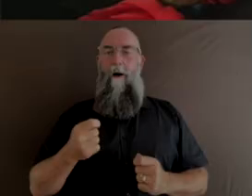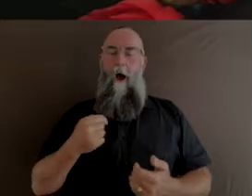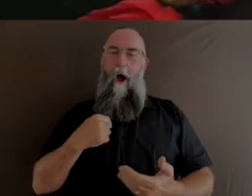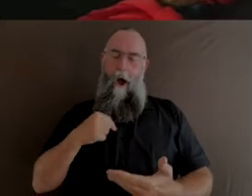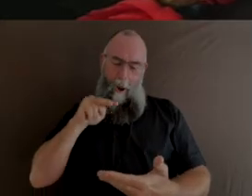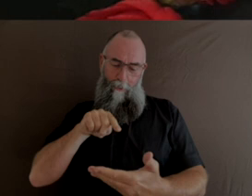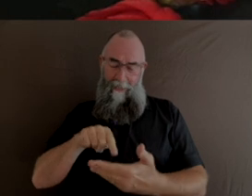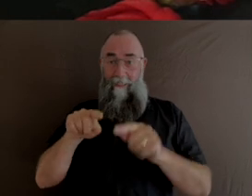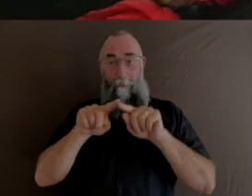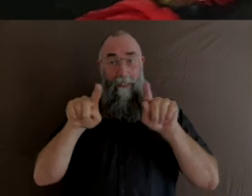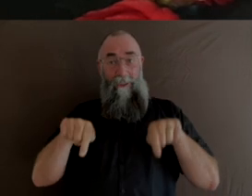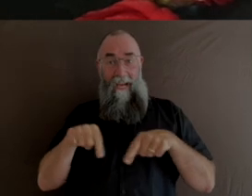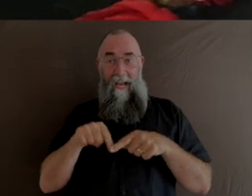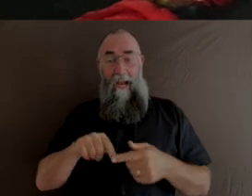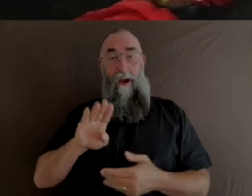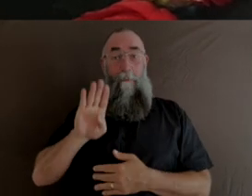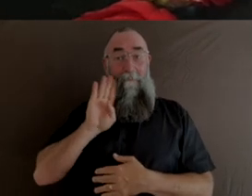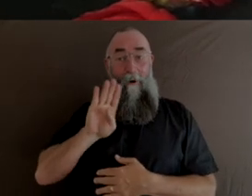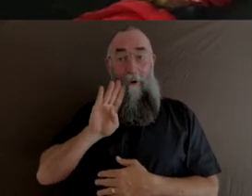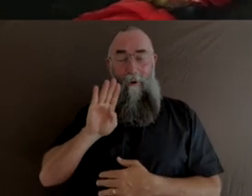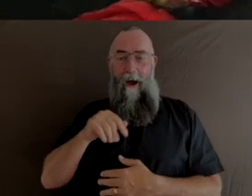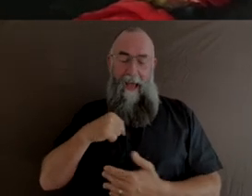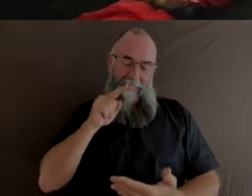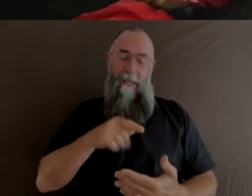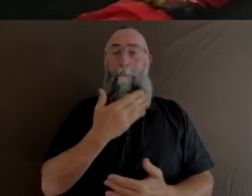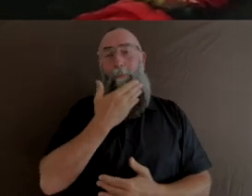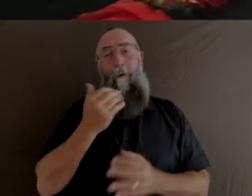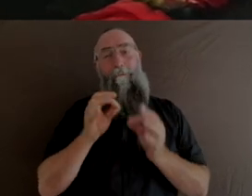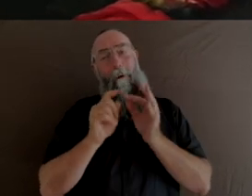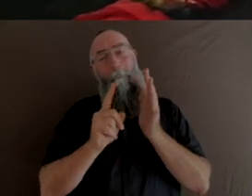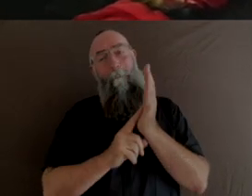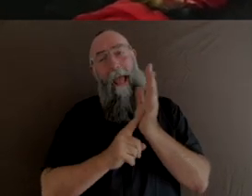These are some of the beautiful belly casts we presented at the Making Memories.